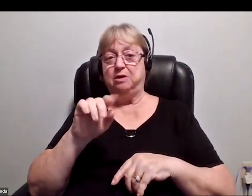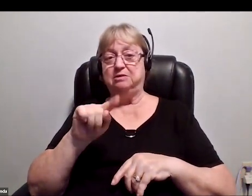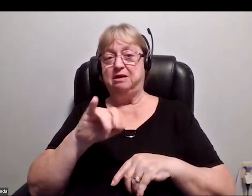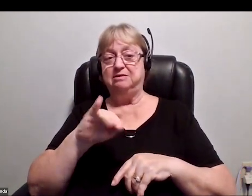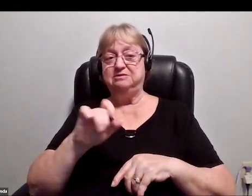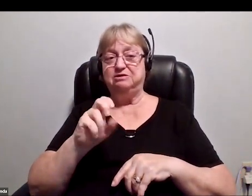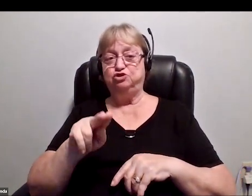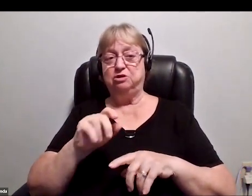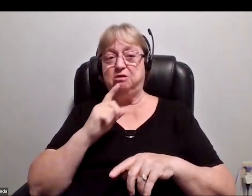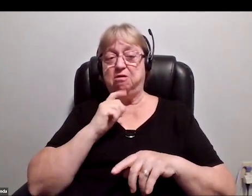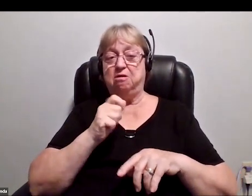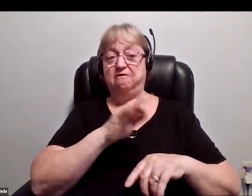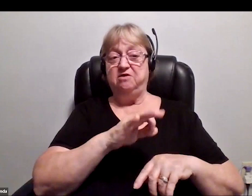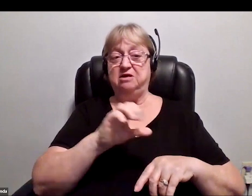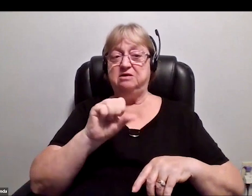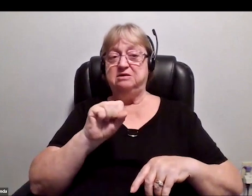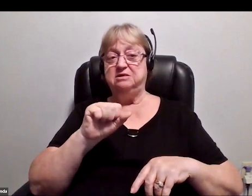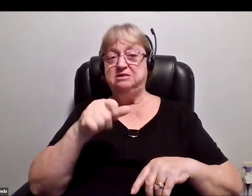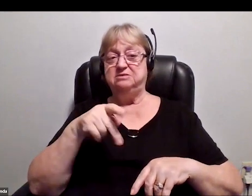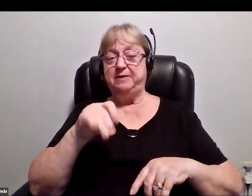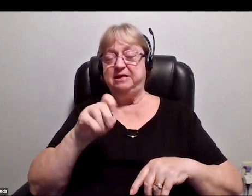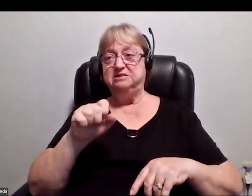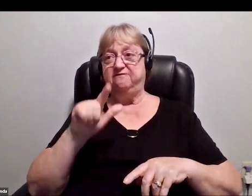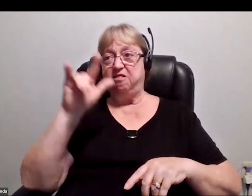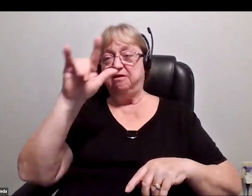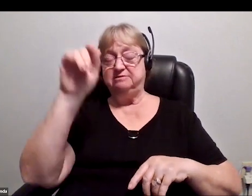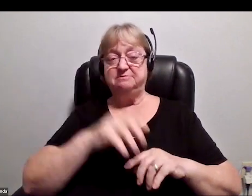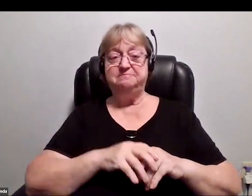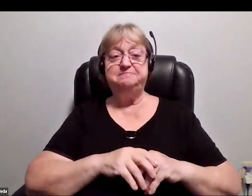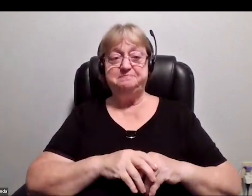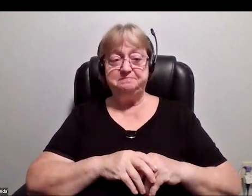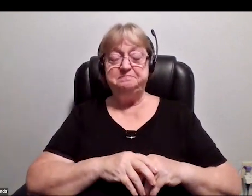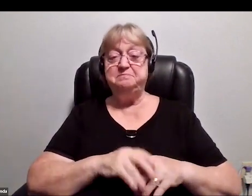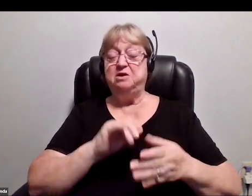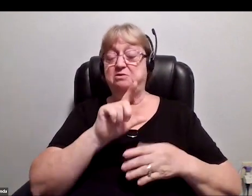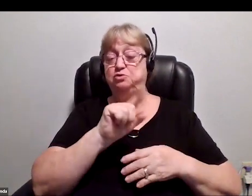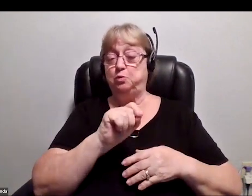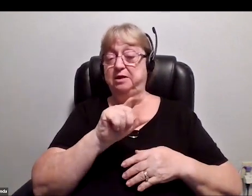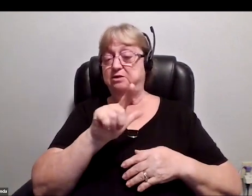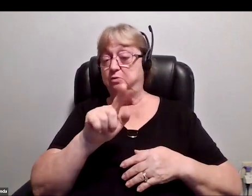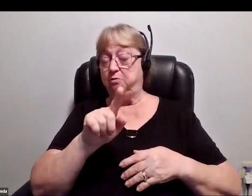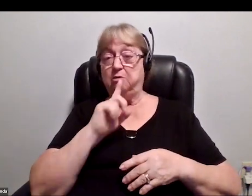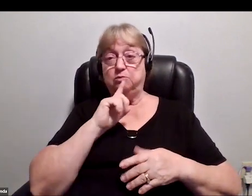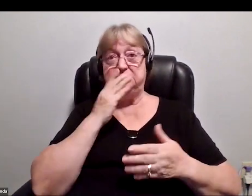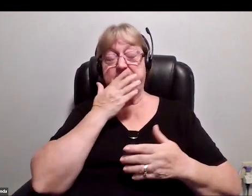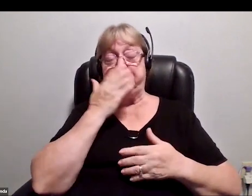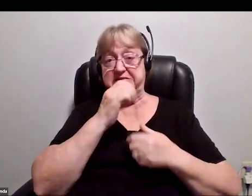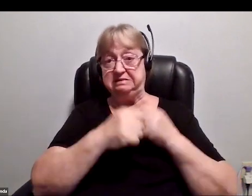As you heard from Anna, 2021 was an amazing year with the first of these conferences, and also, this really amazing,